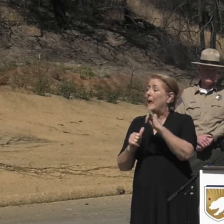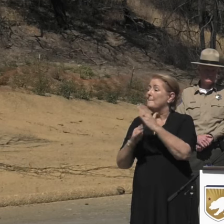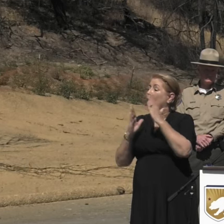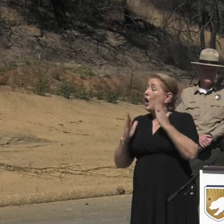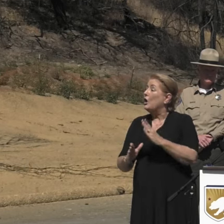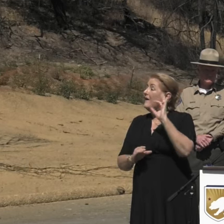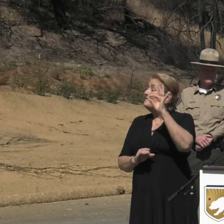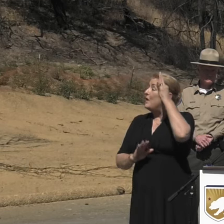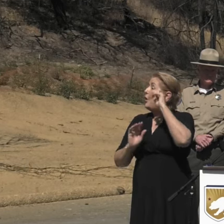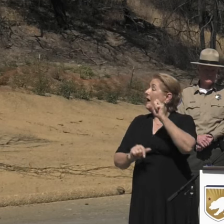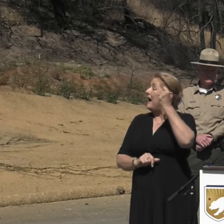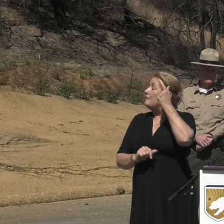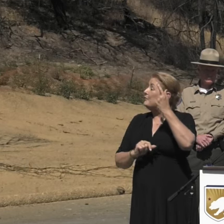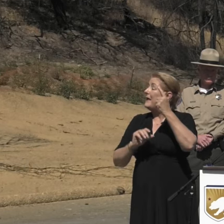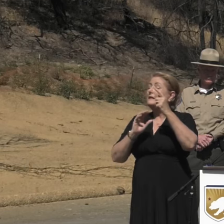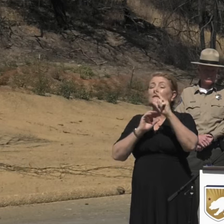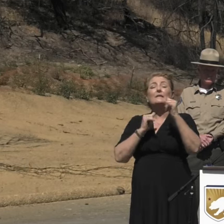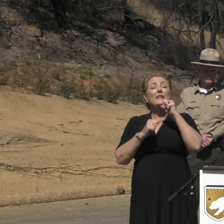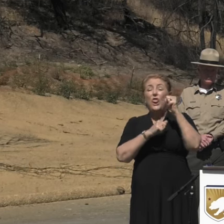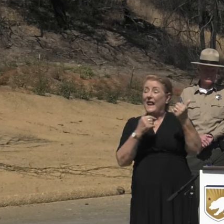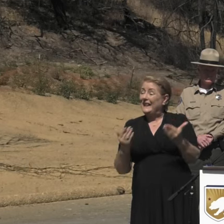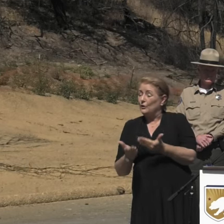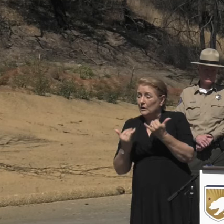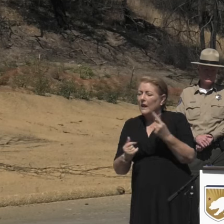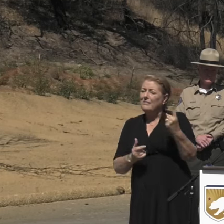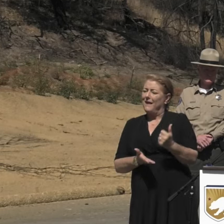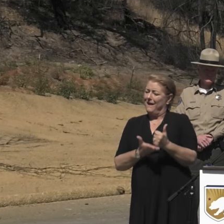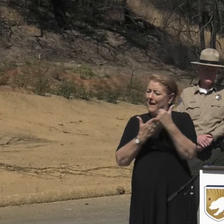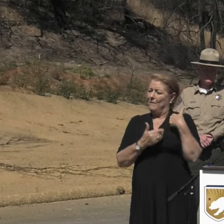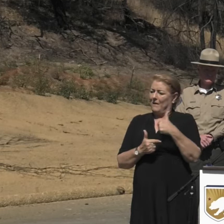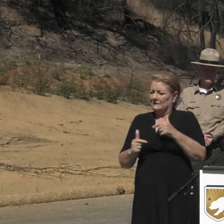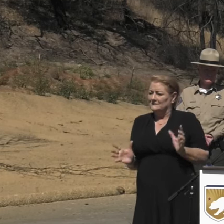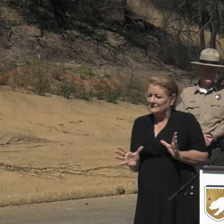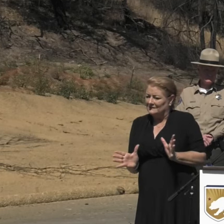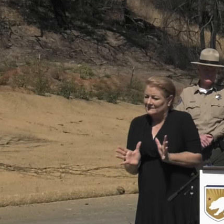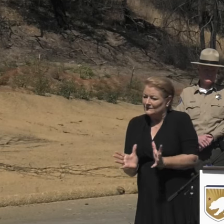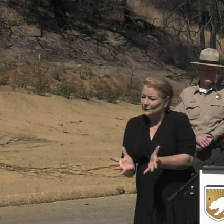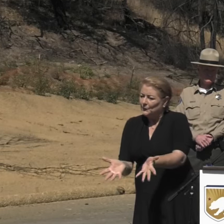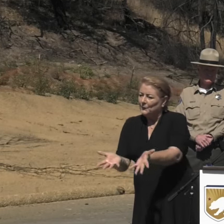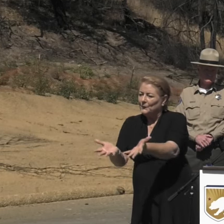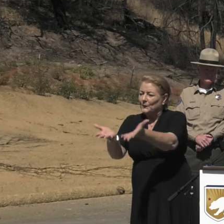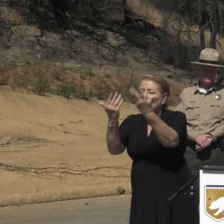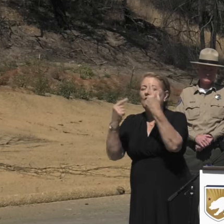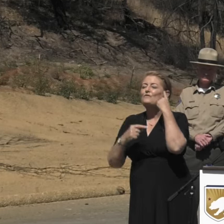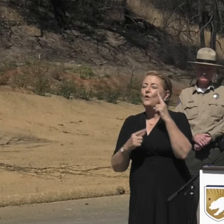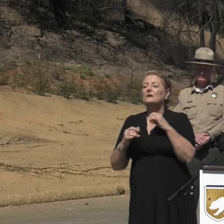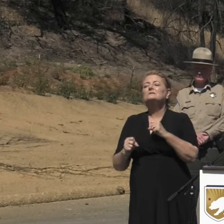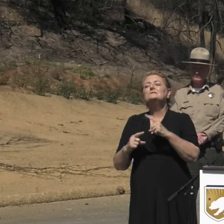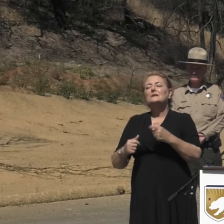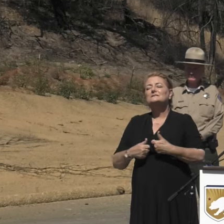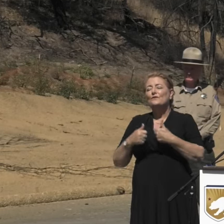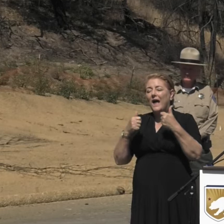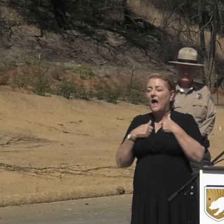that have helped us move this ball forward. It's all in an effort to enable the survivors and the local economies to move forward.